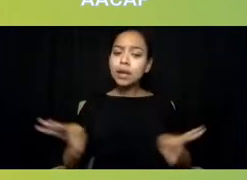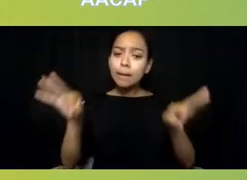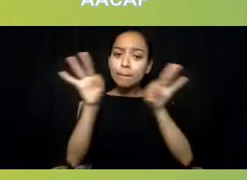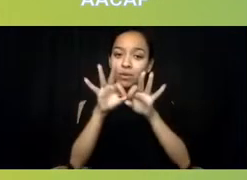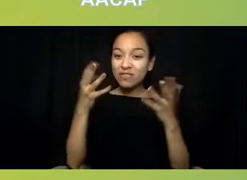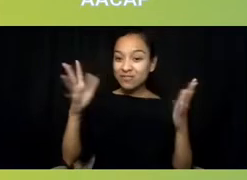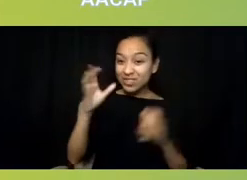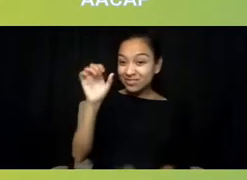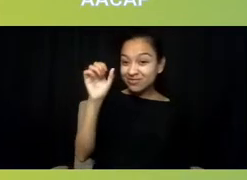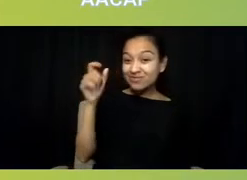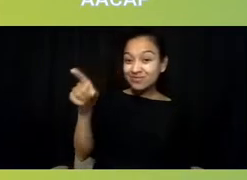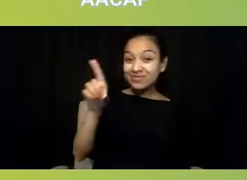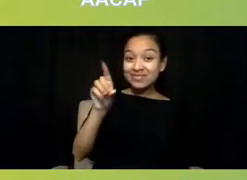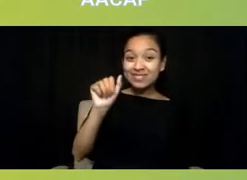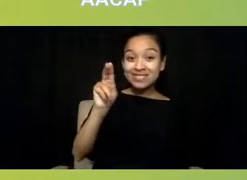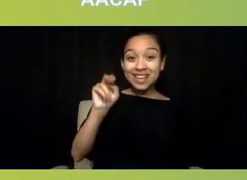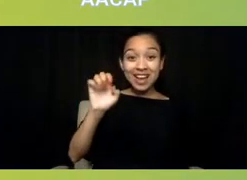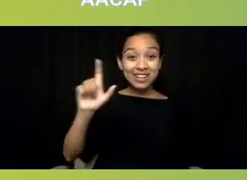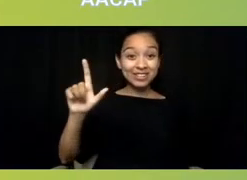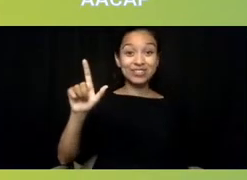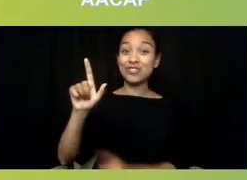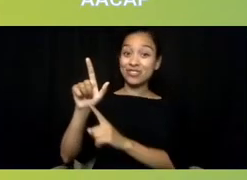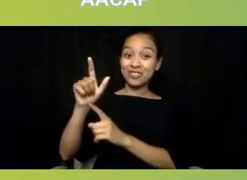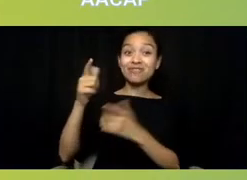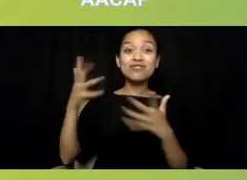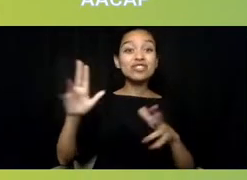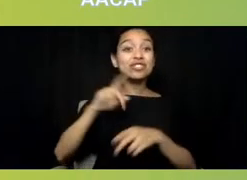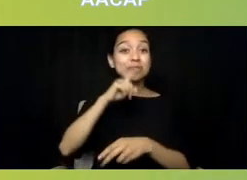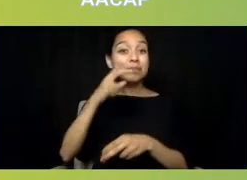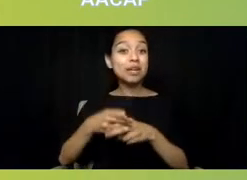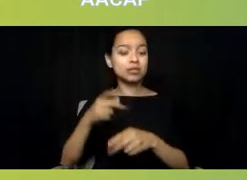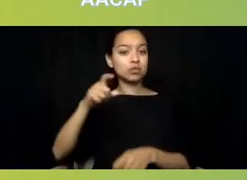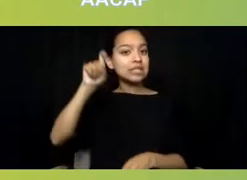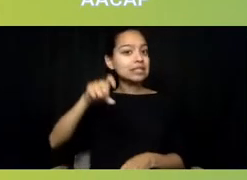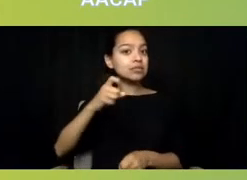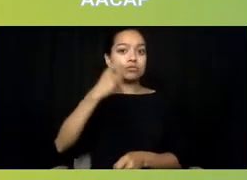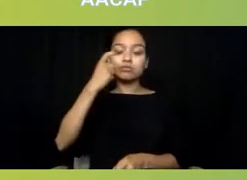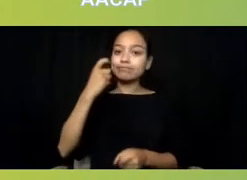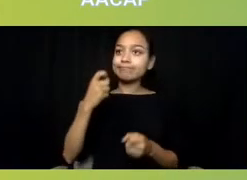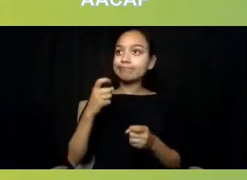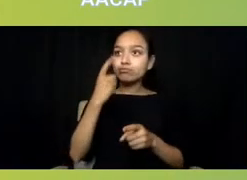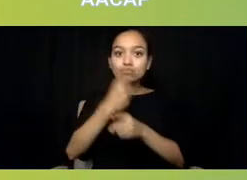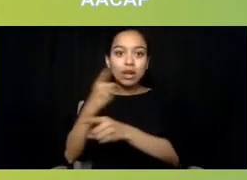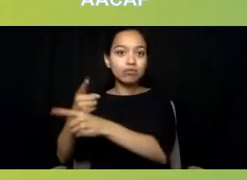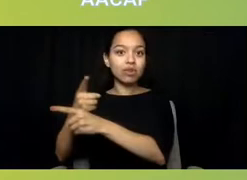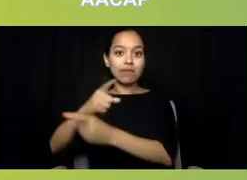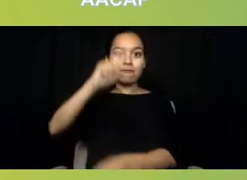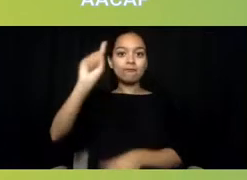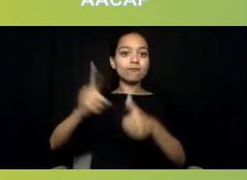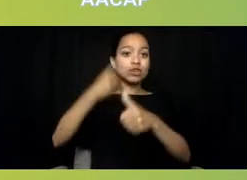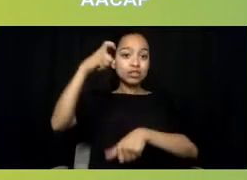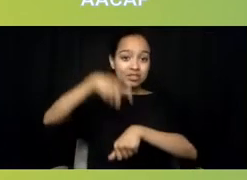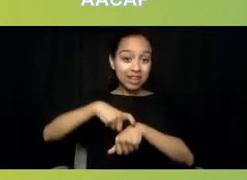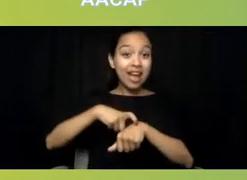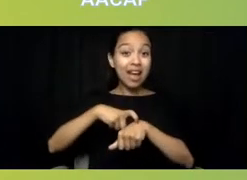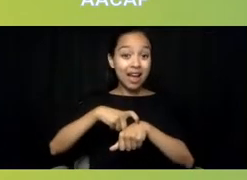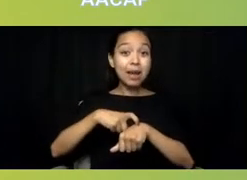that we get it right the first time because there are lives on the line. And thank you, Madhuri, for your leadership in getting this dialogue going